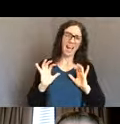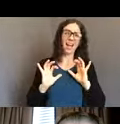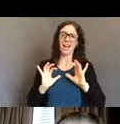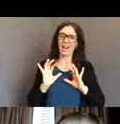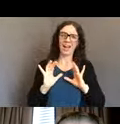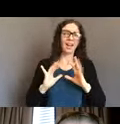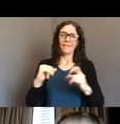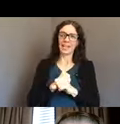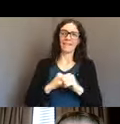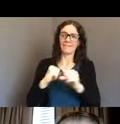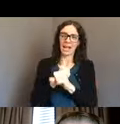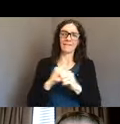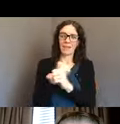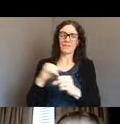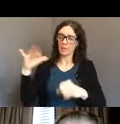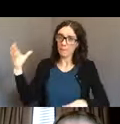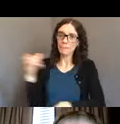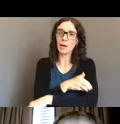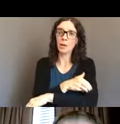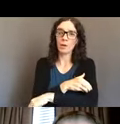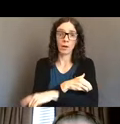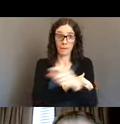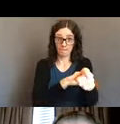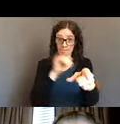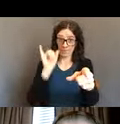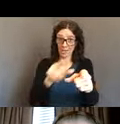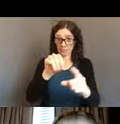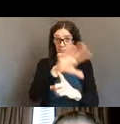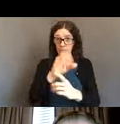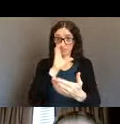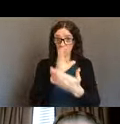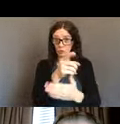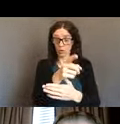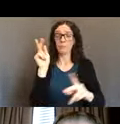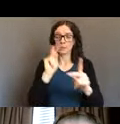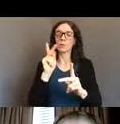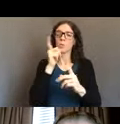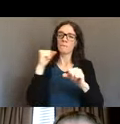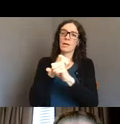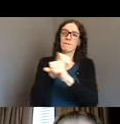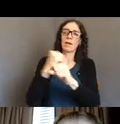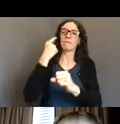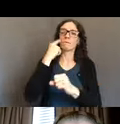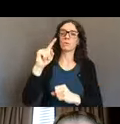fighting for Section 504 of the Rehabilitation Act which was the precursor to American's with Disabilities Act.